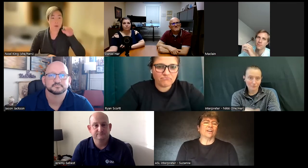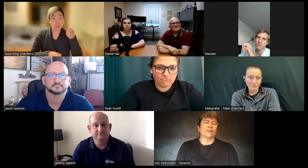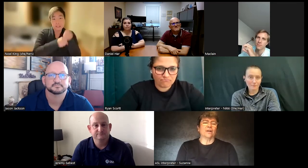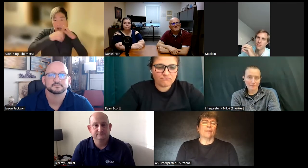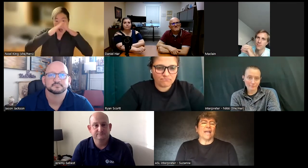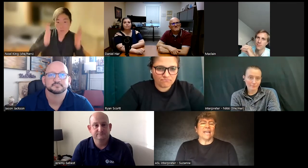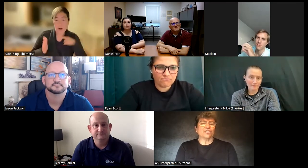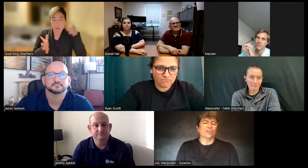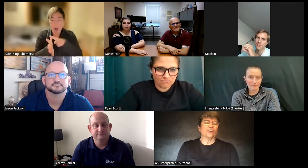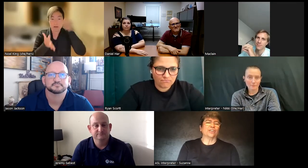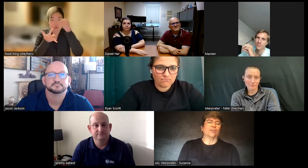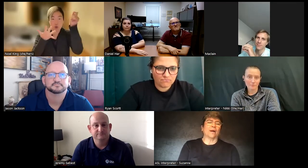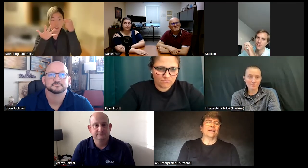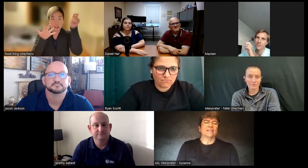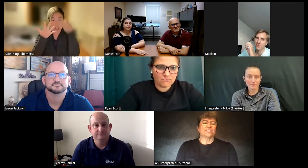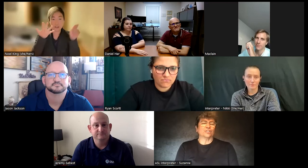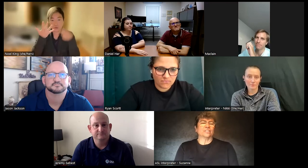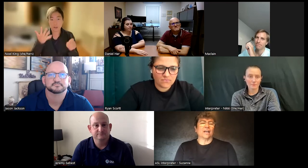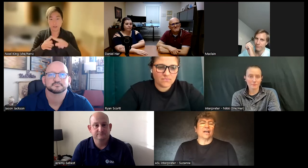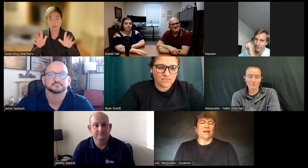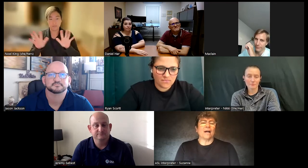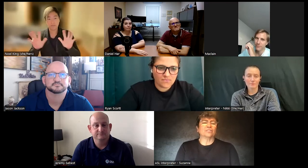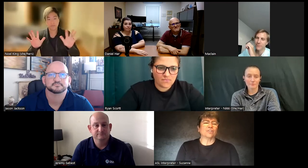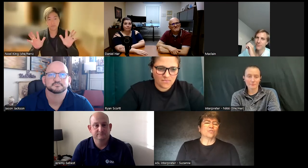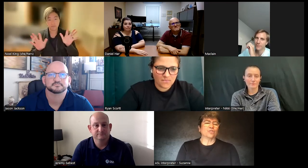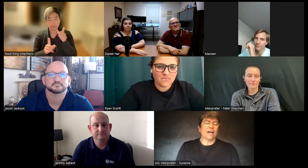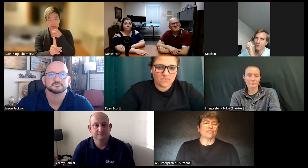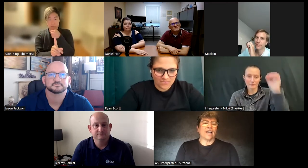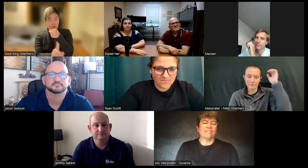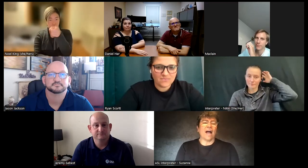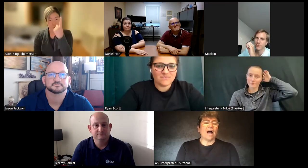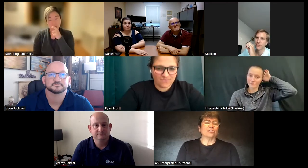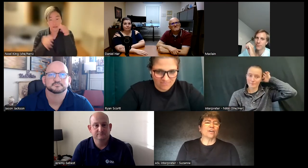there by age 30 or by certain uh Milestones you have to have a house you